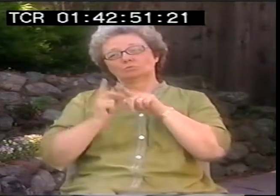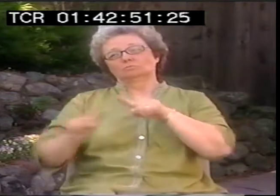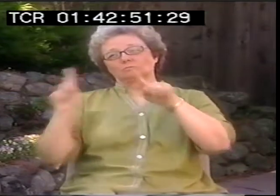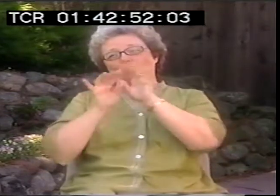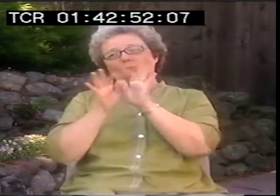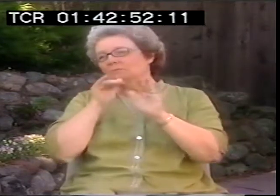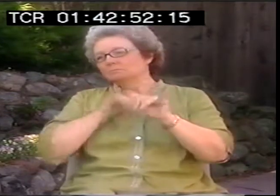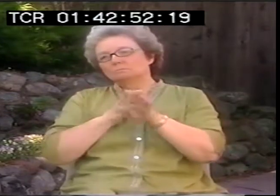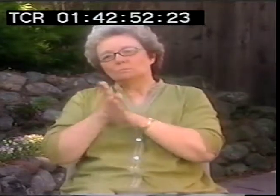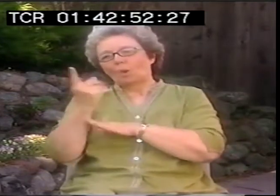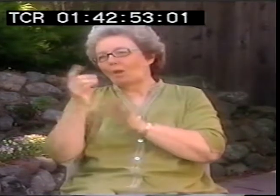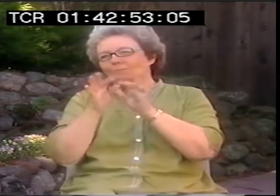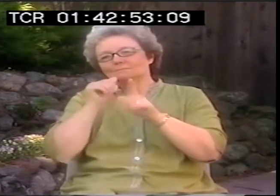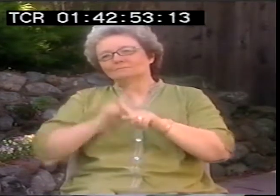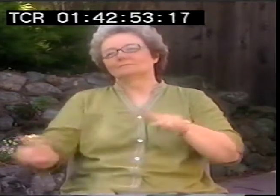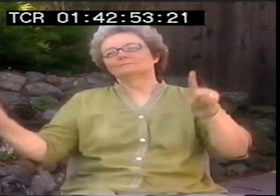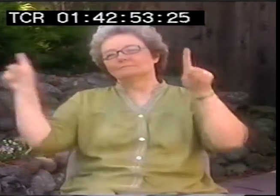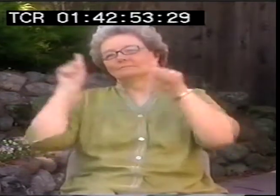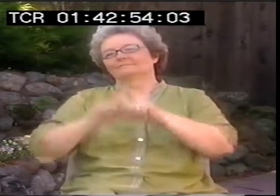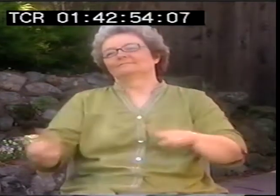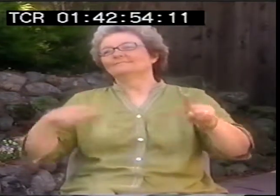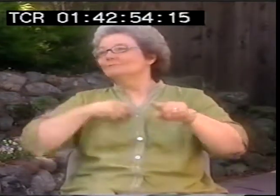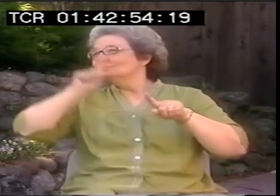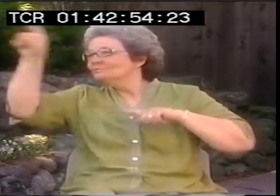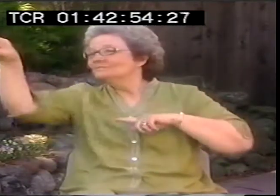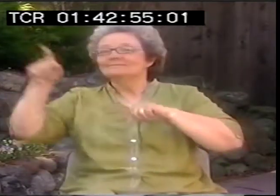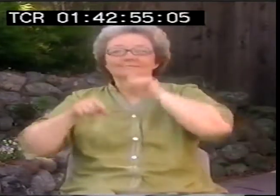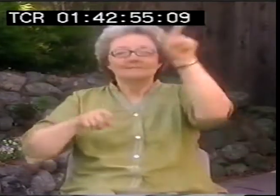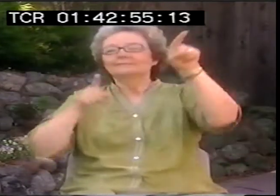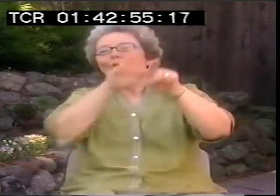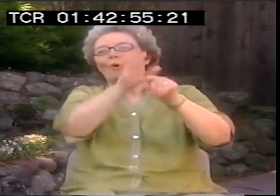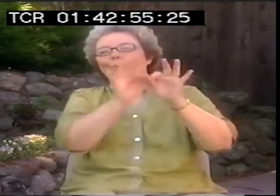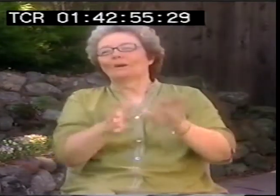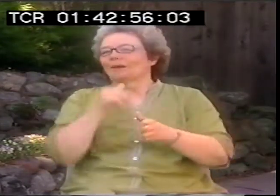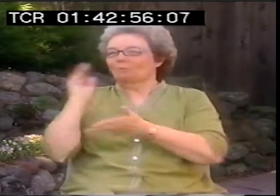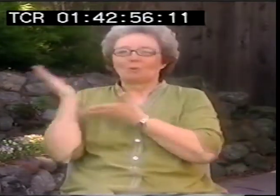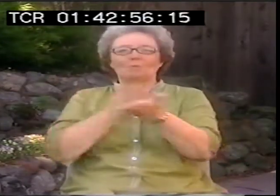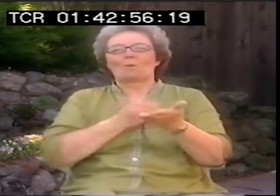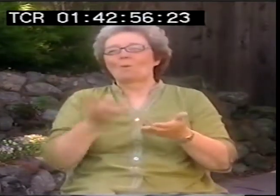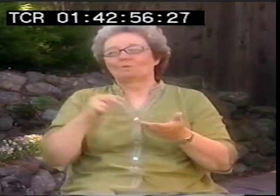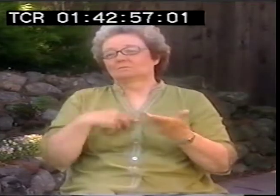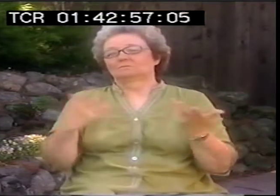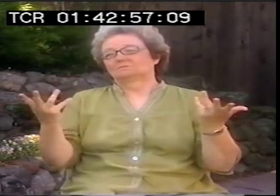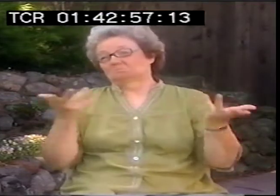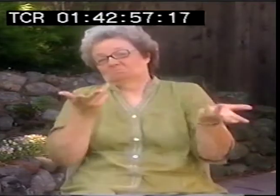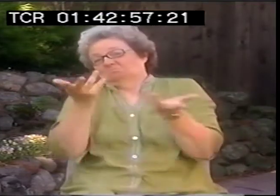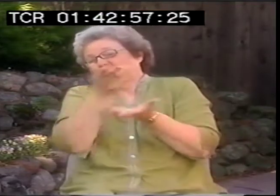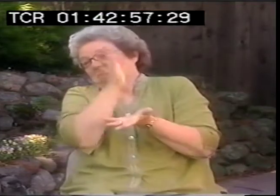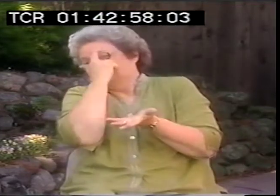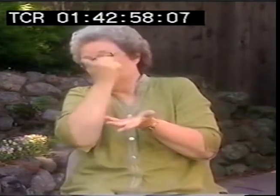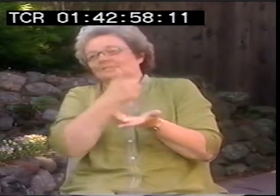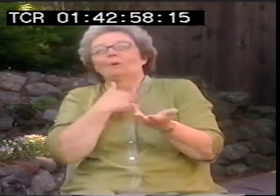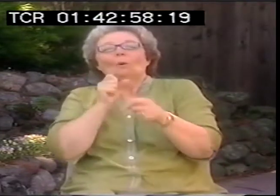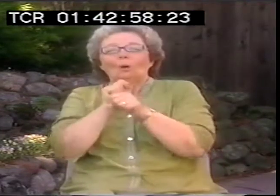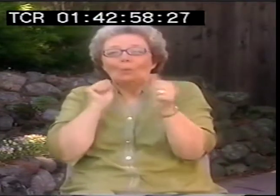I've tried lots of different interpreters. Wherever I go, there's lots of interpreters there. I don't bring my own. There'll be somebody there that I